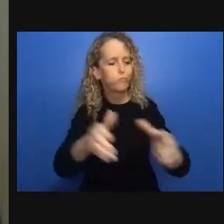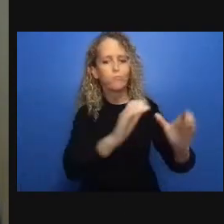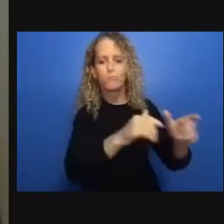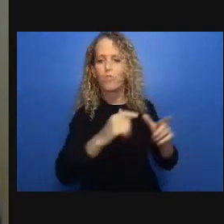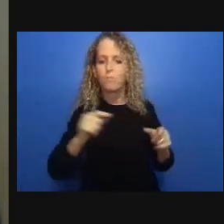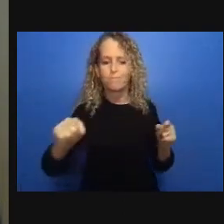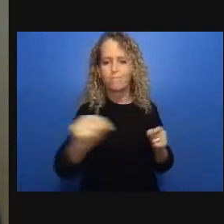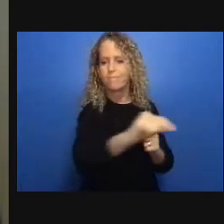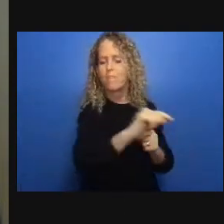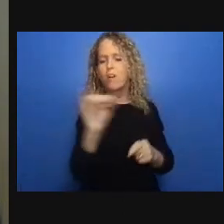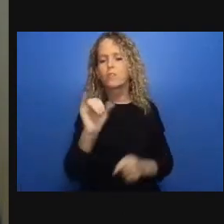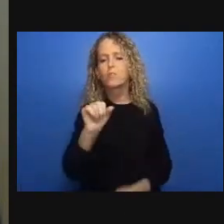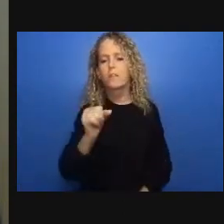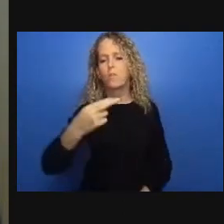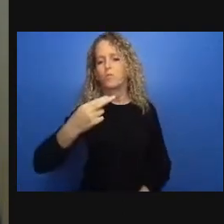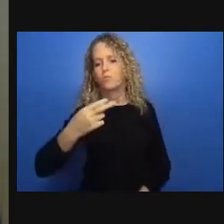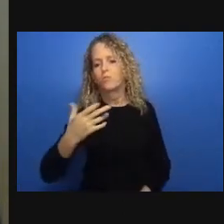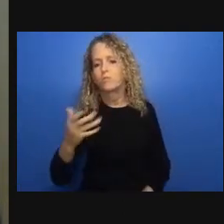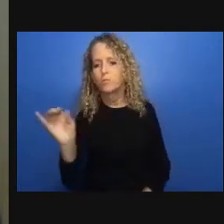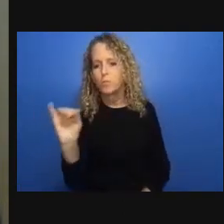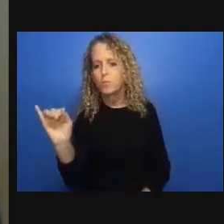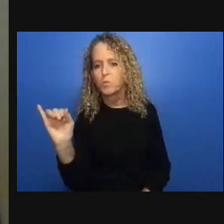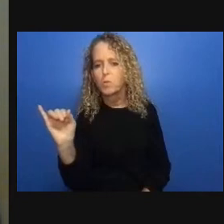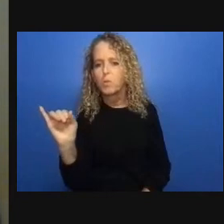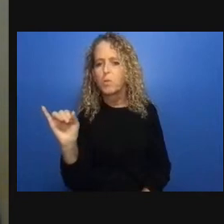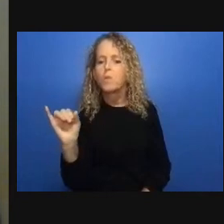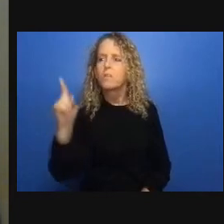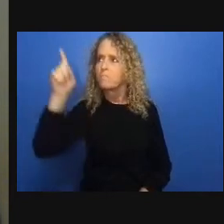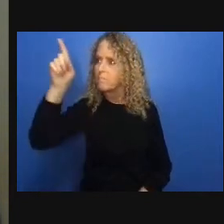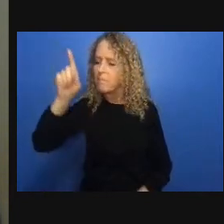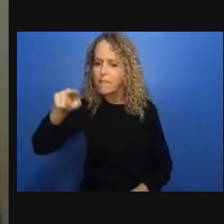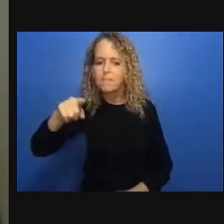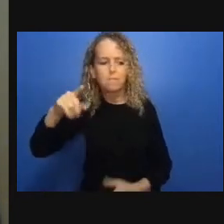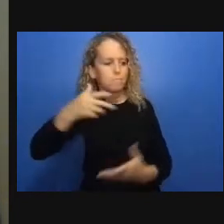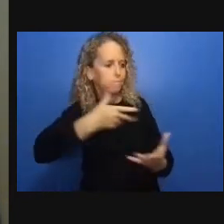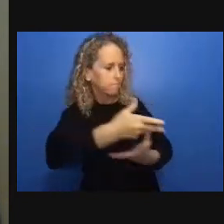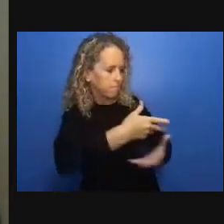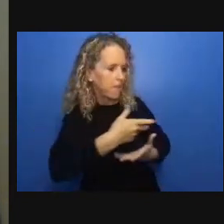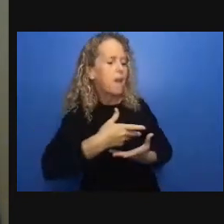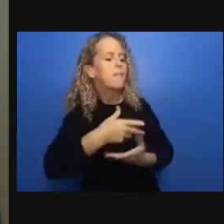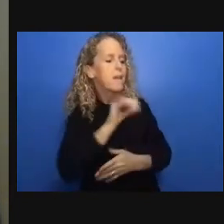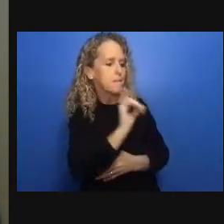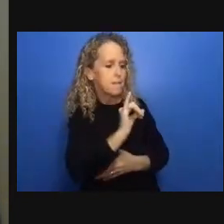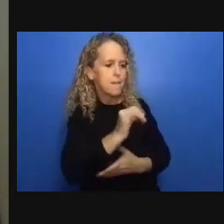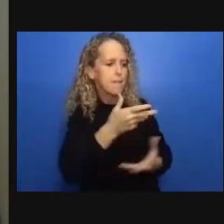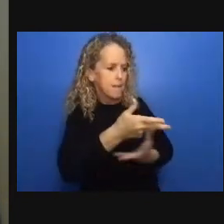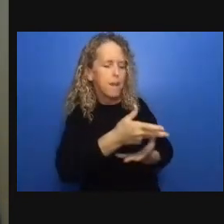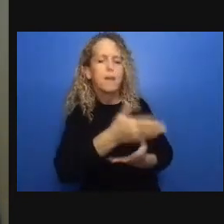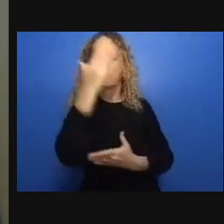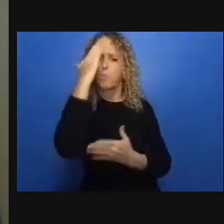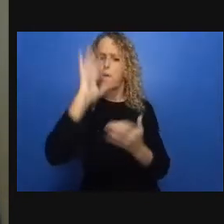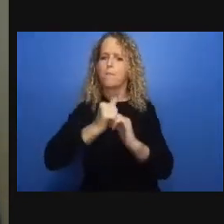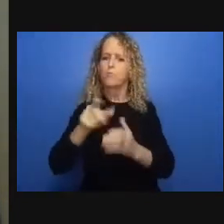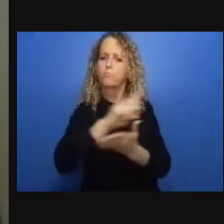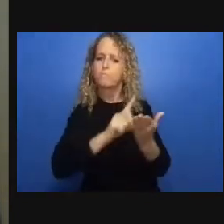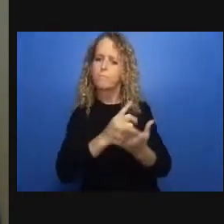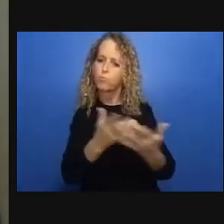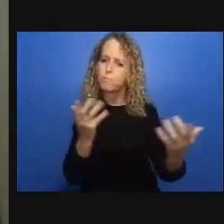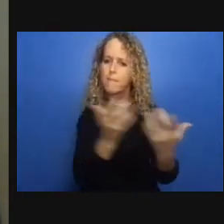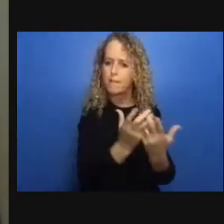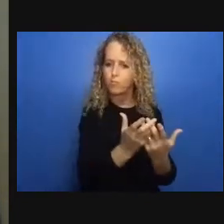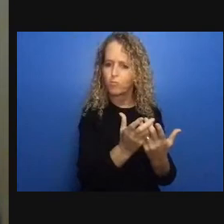is something worth reflecting on in the wake of covet 19 in the wake of the mass resistance and